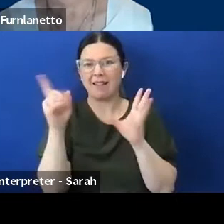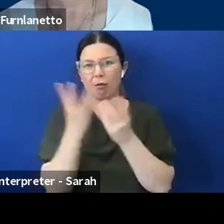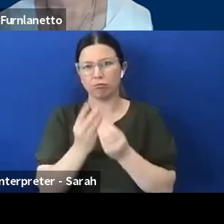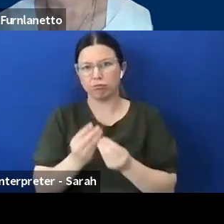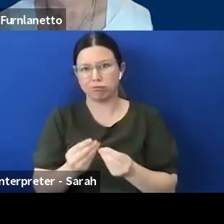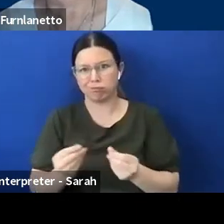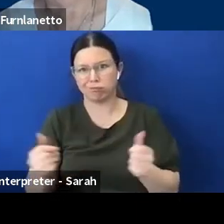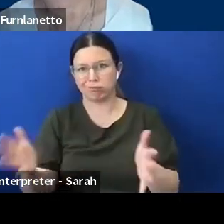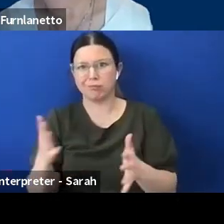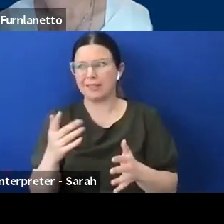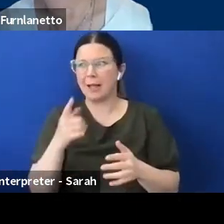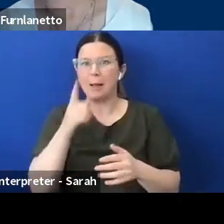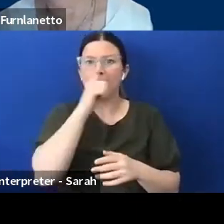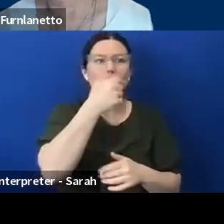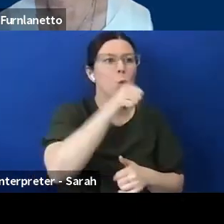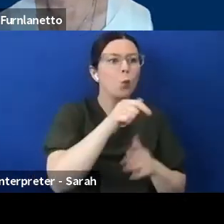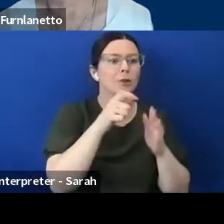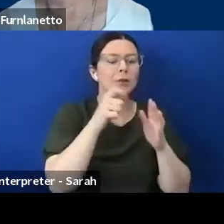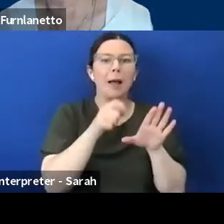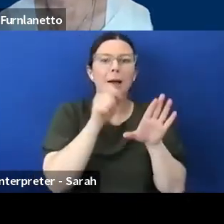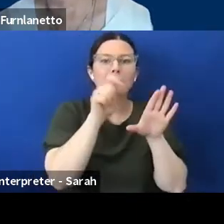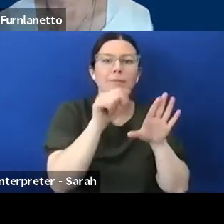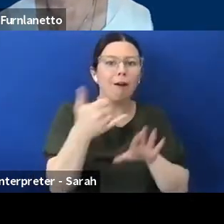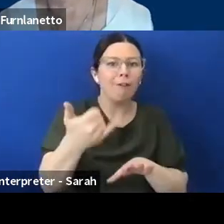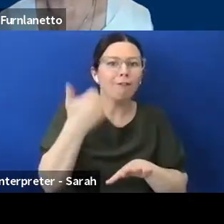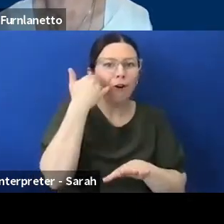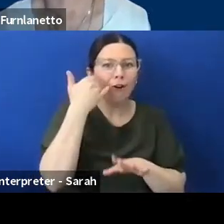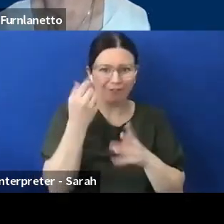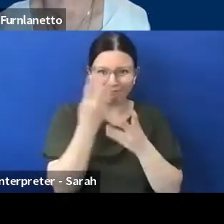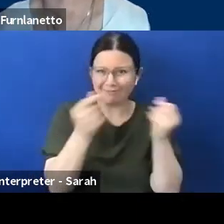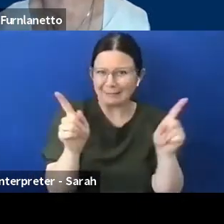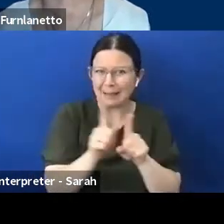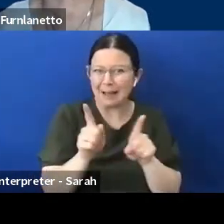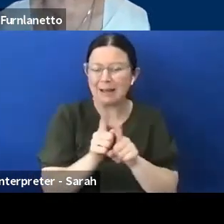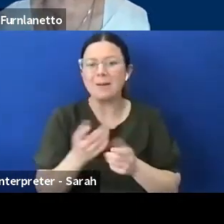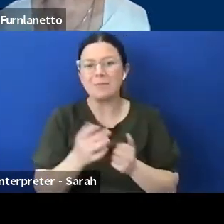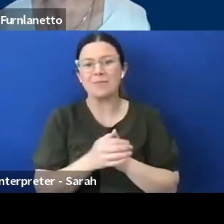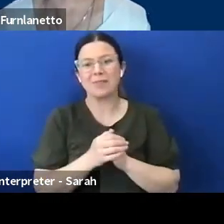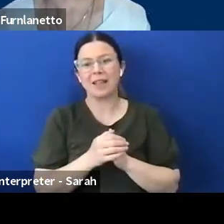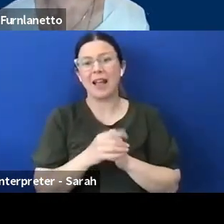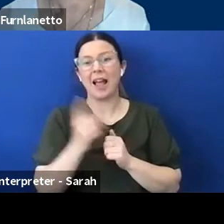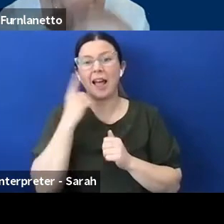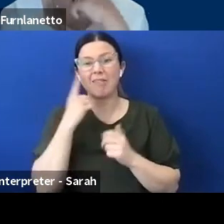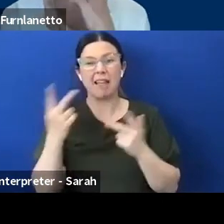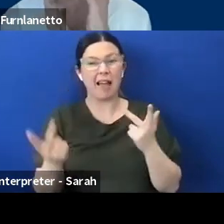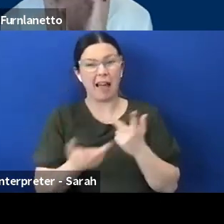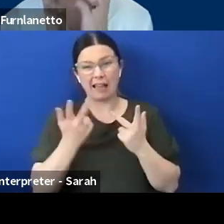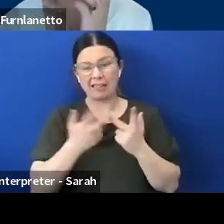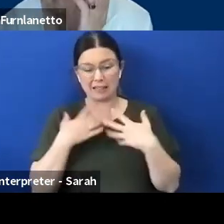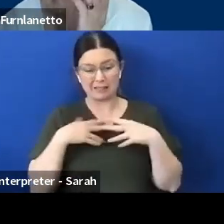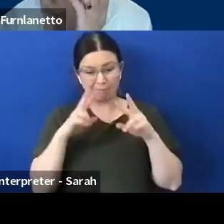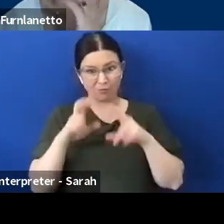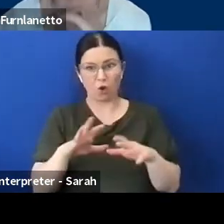so they're very outdated. I think looking at other options in terms of, you know, tech services